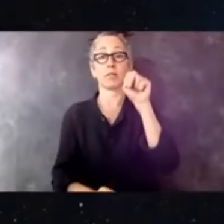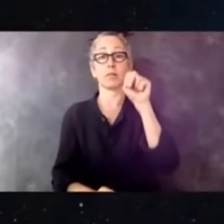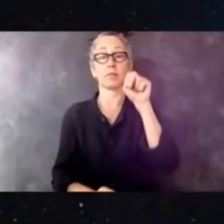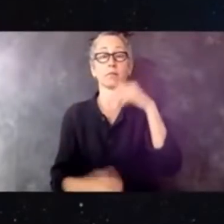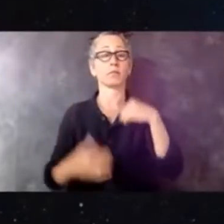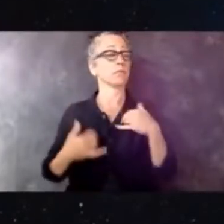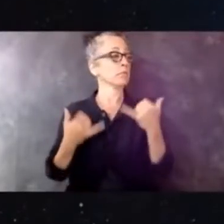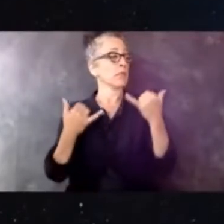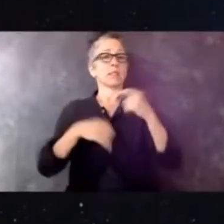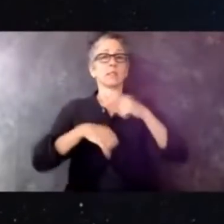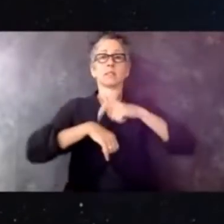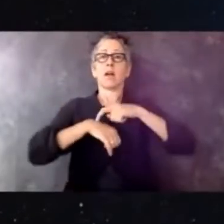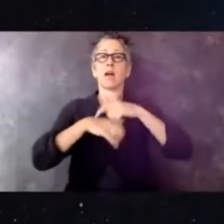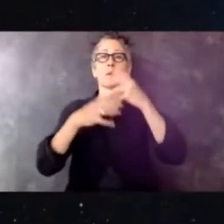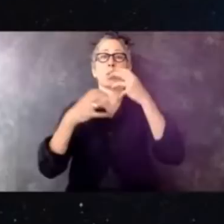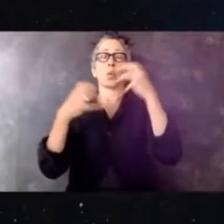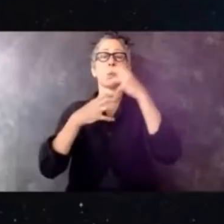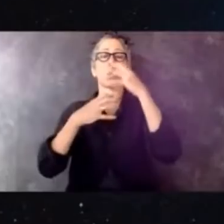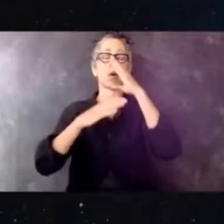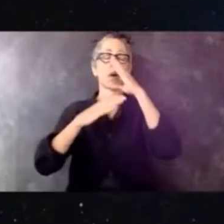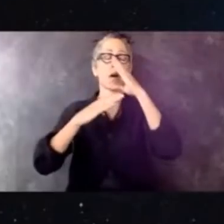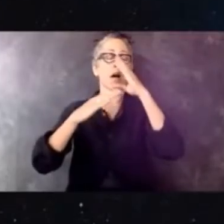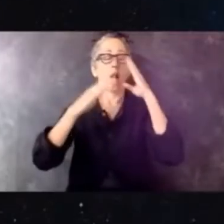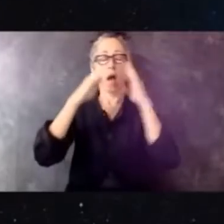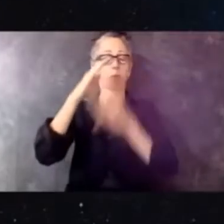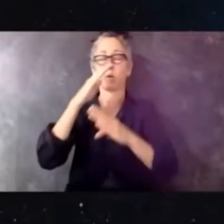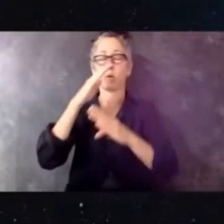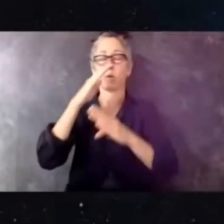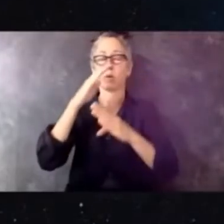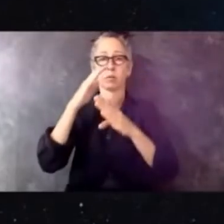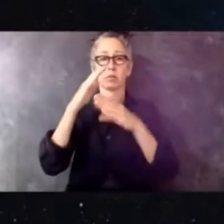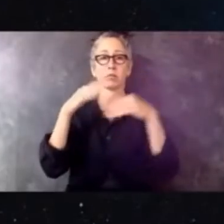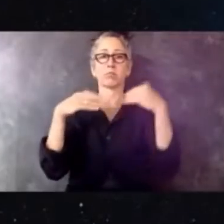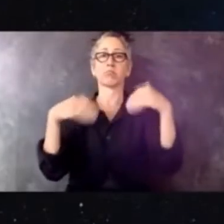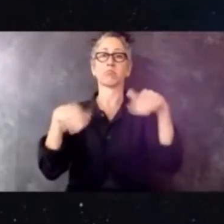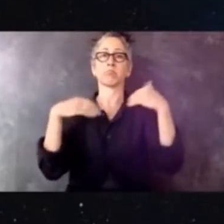in our history that has brought us all together. This moment has